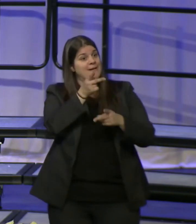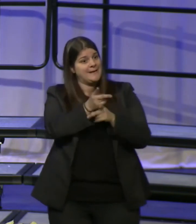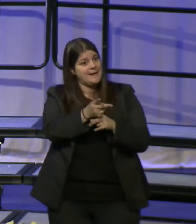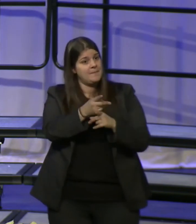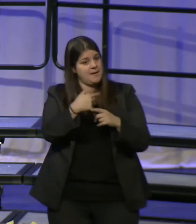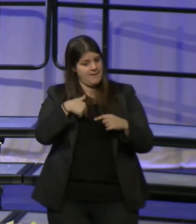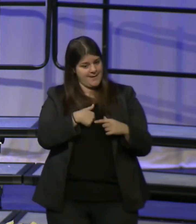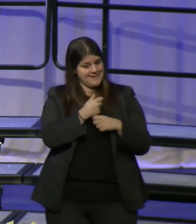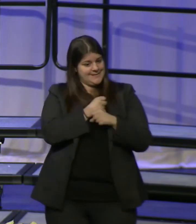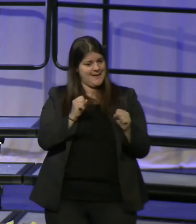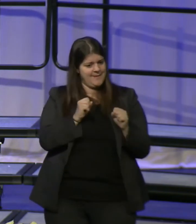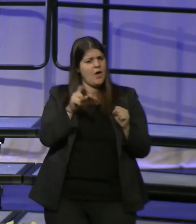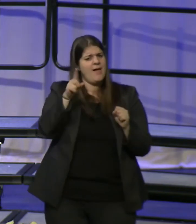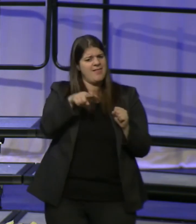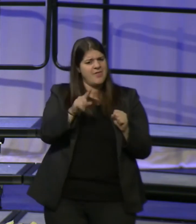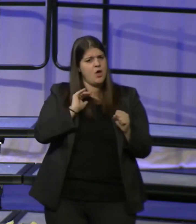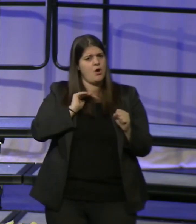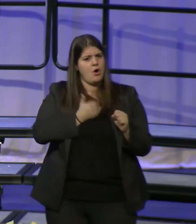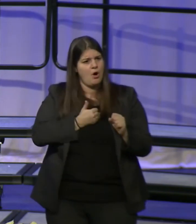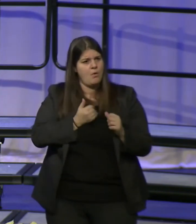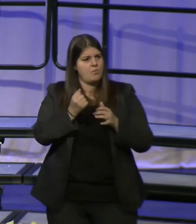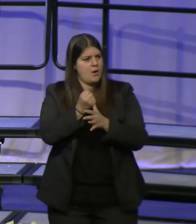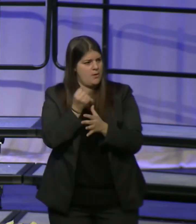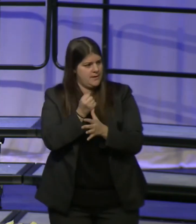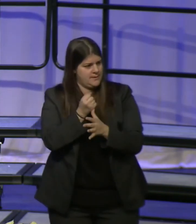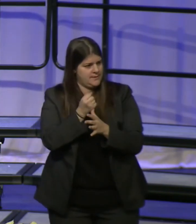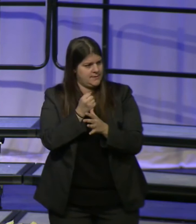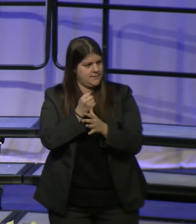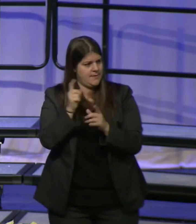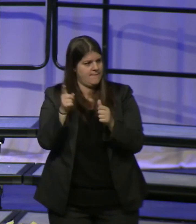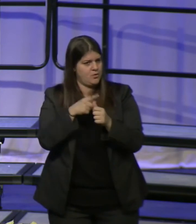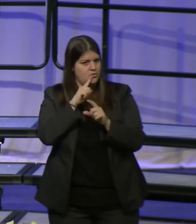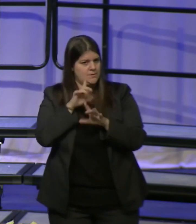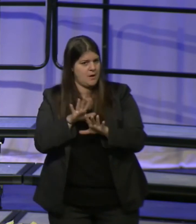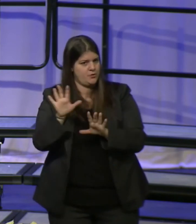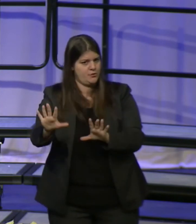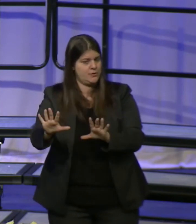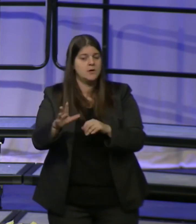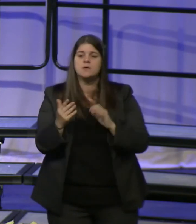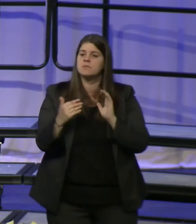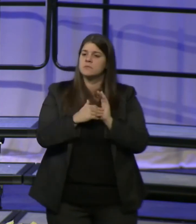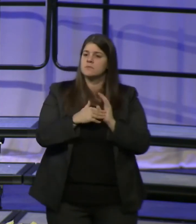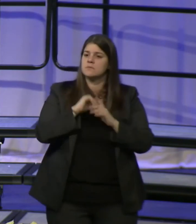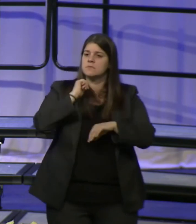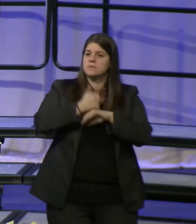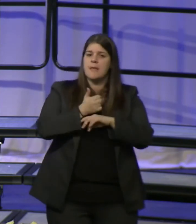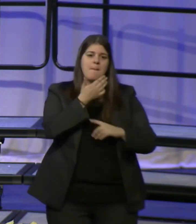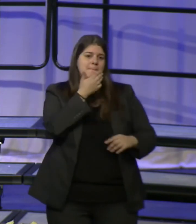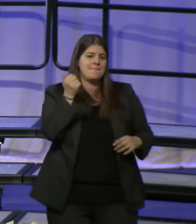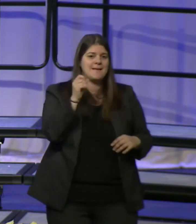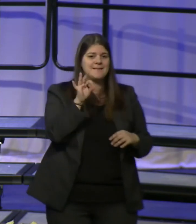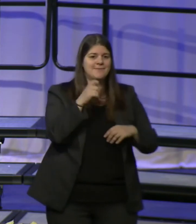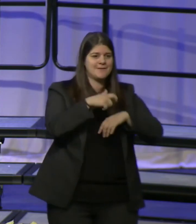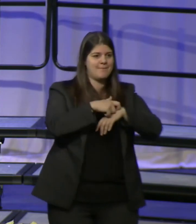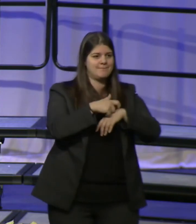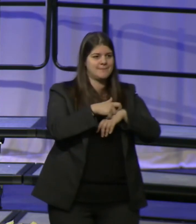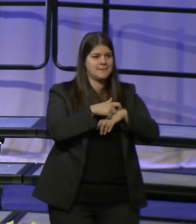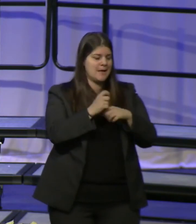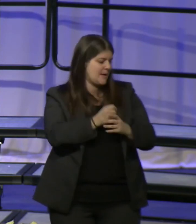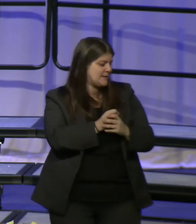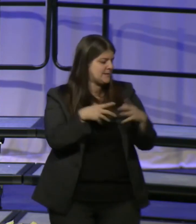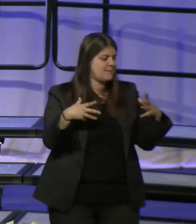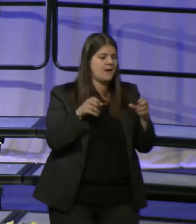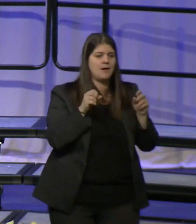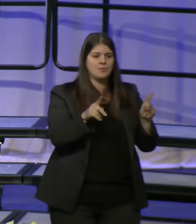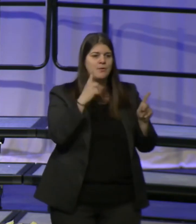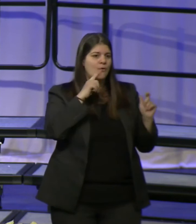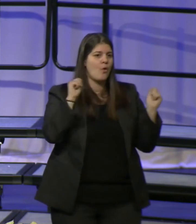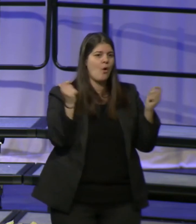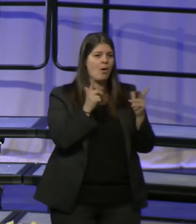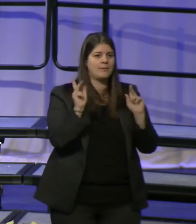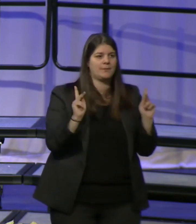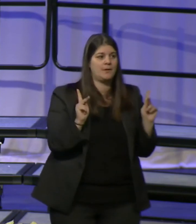are too priorities. Let's create the best of times expanding opportunity for all. Let's celebrate the